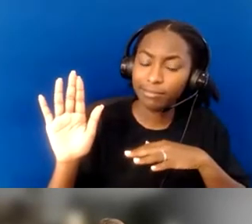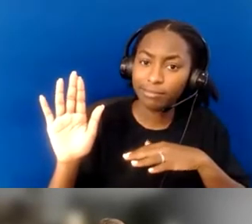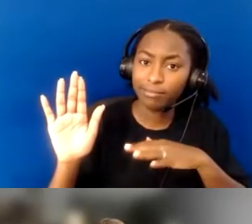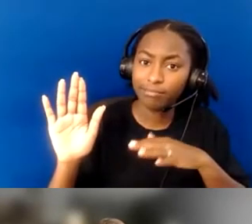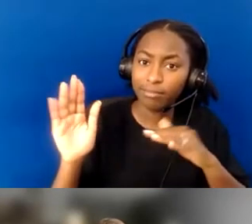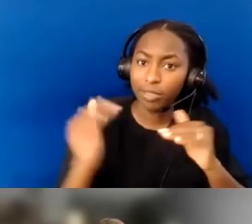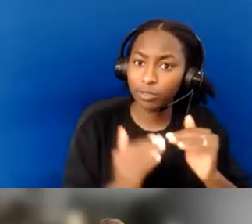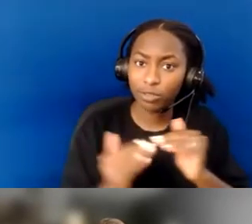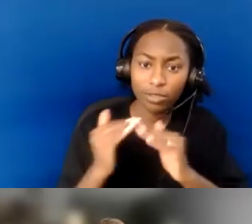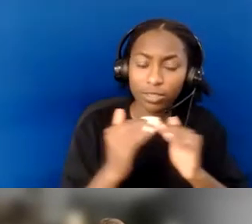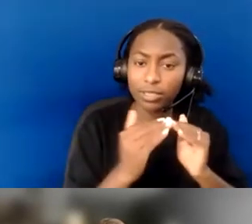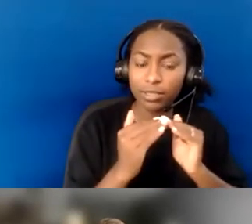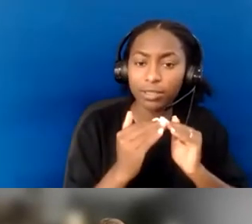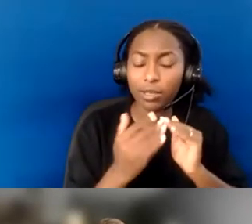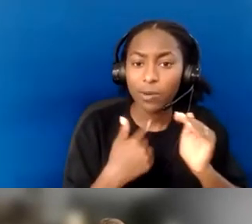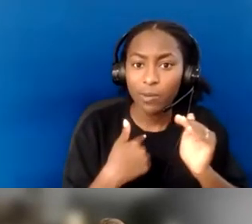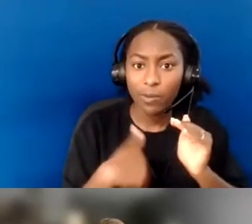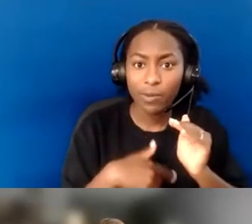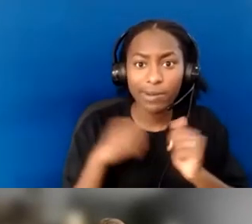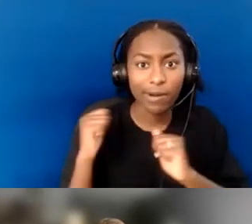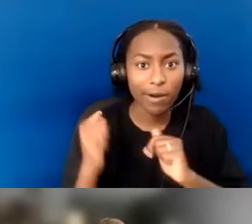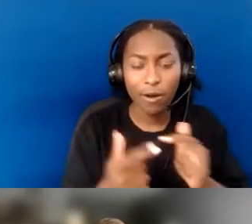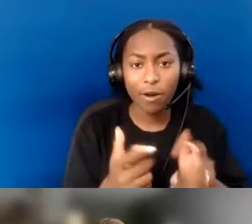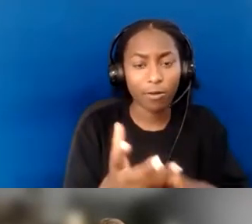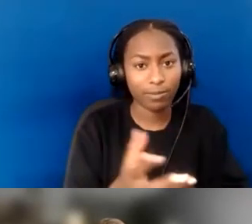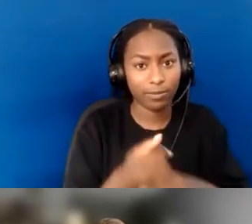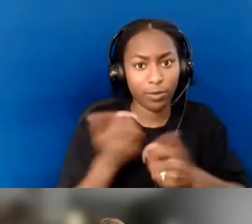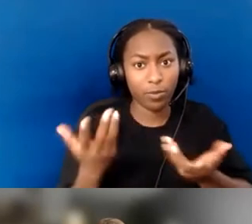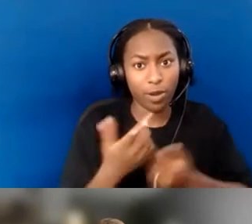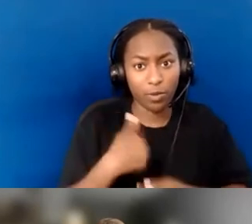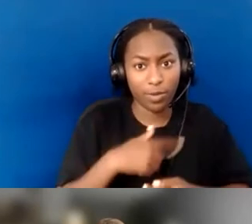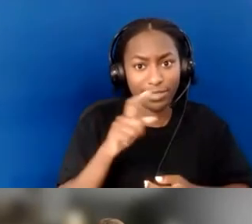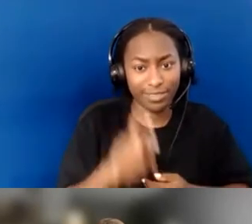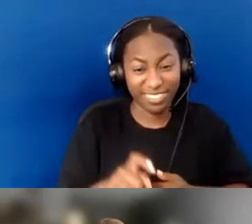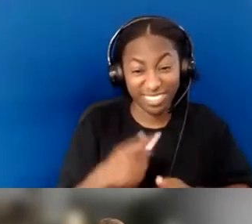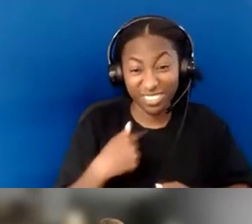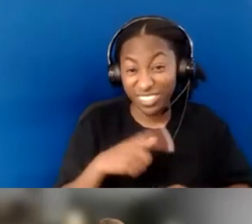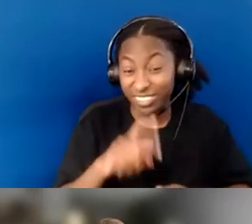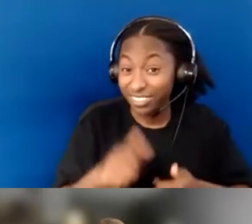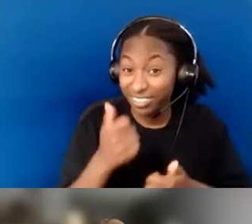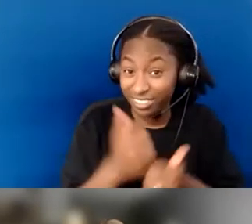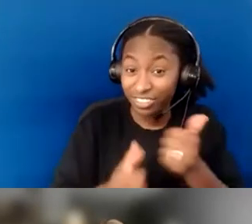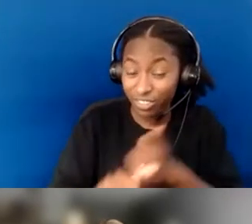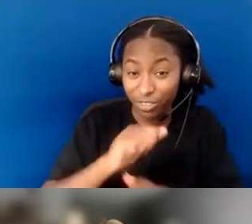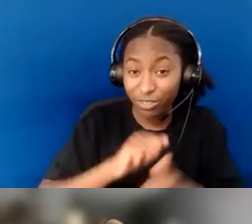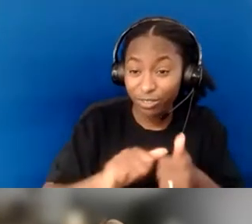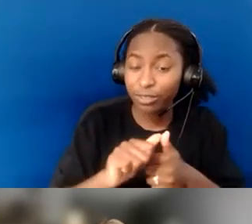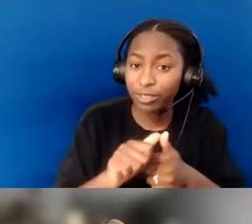That we need each other to get what we need so that we can flourish and thrive.